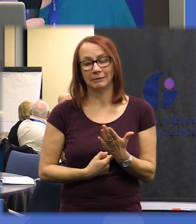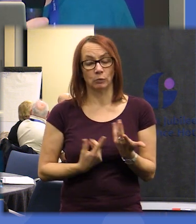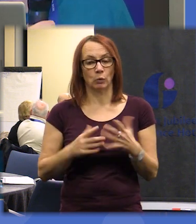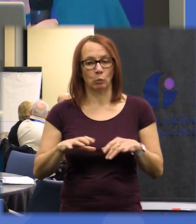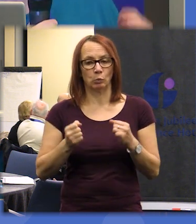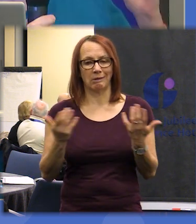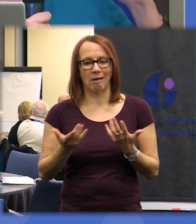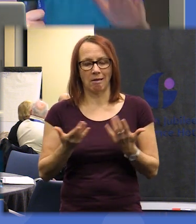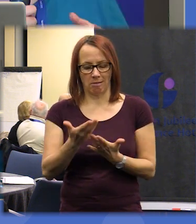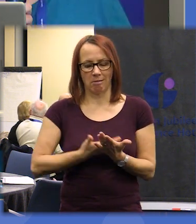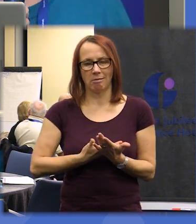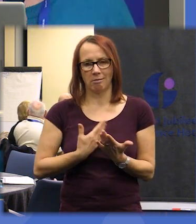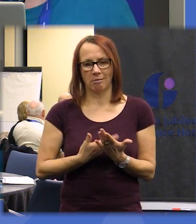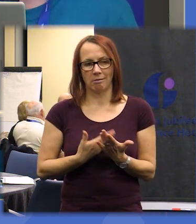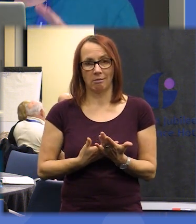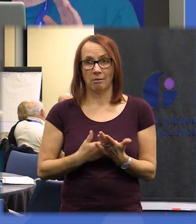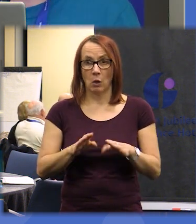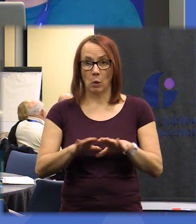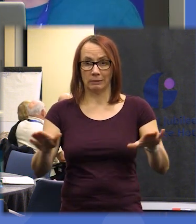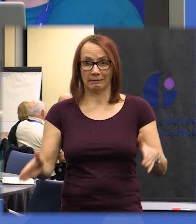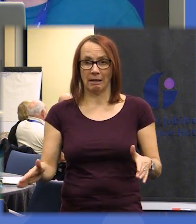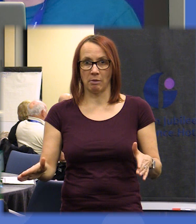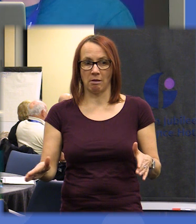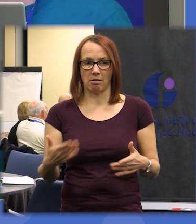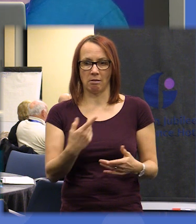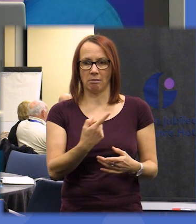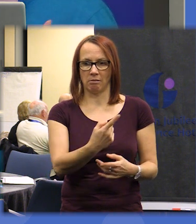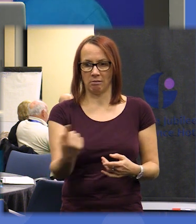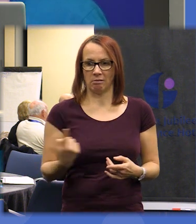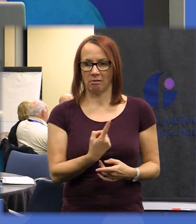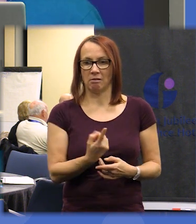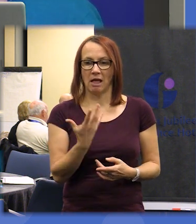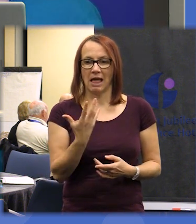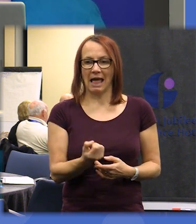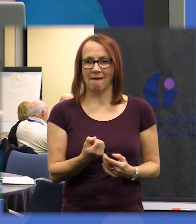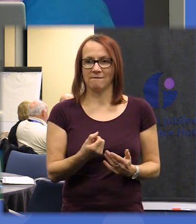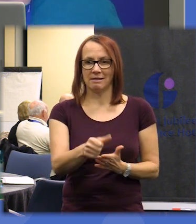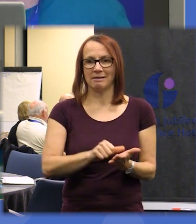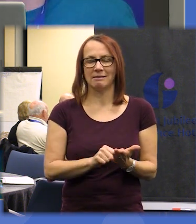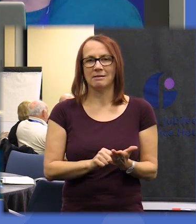on your tables each of you will have a list of those 67 statements that I